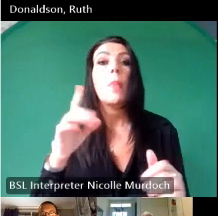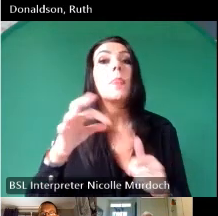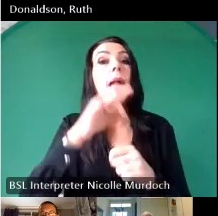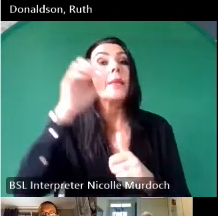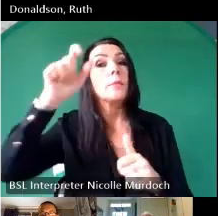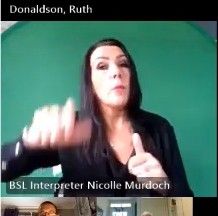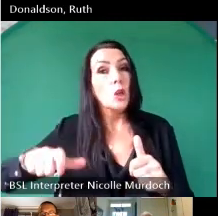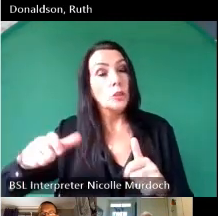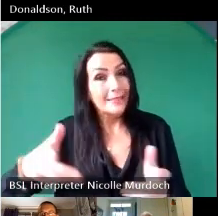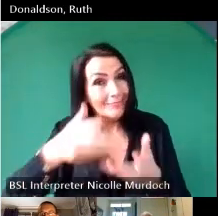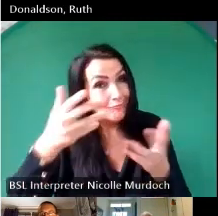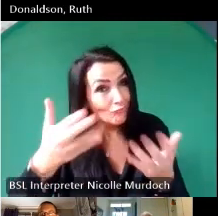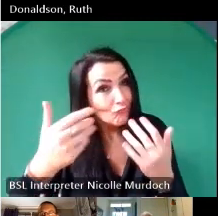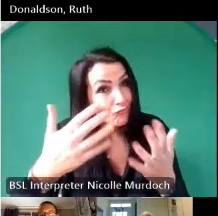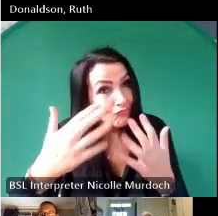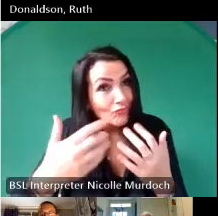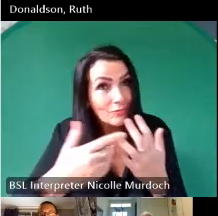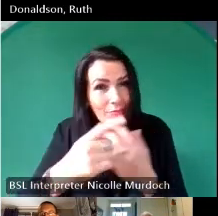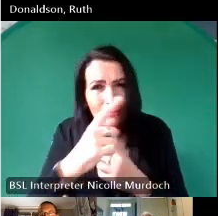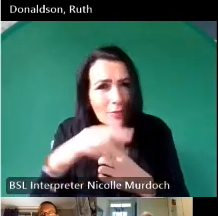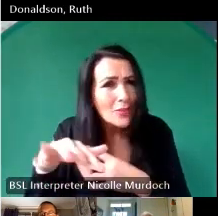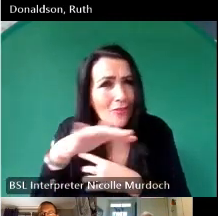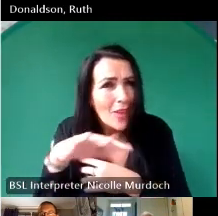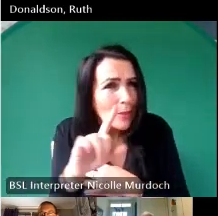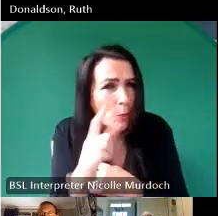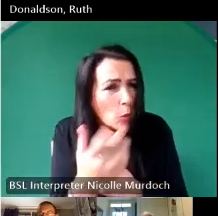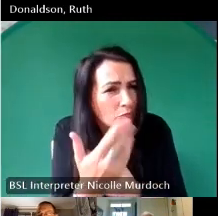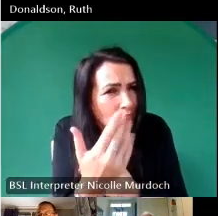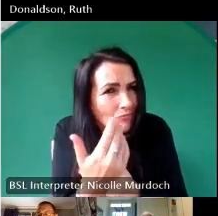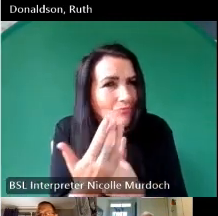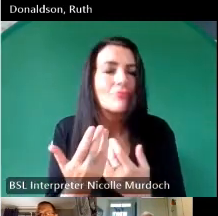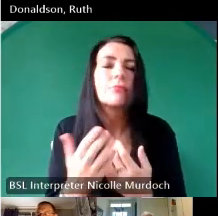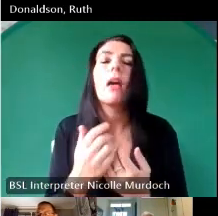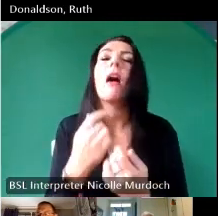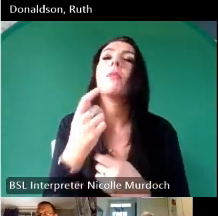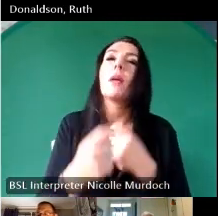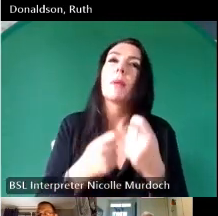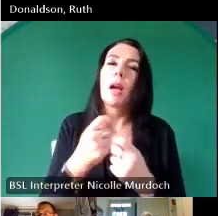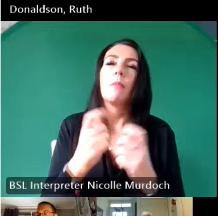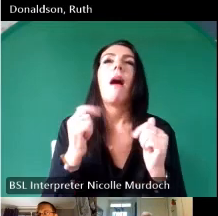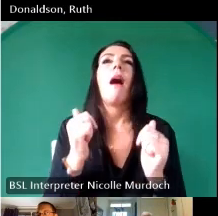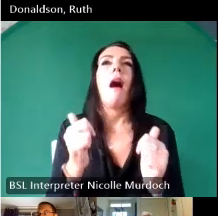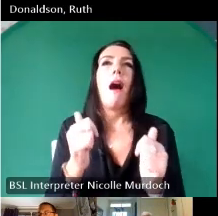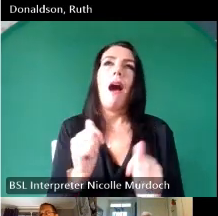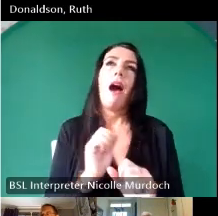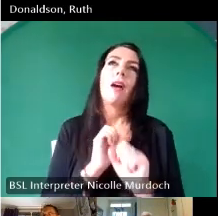saying you know what about your family and then she gains this confidence in telling her story